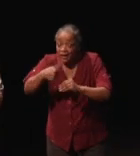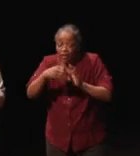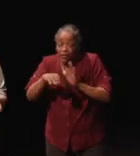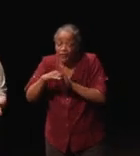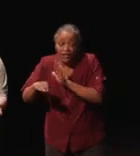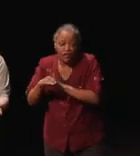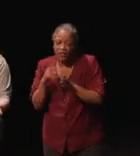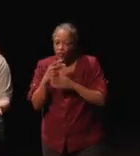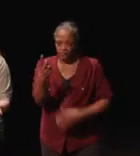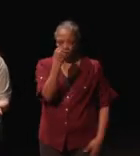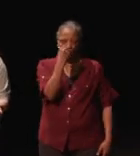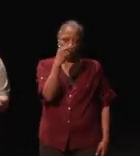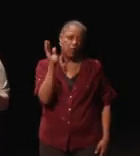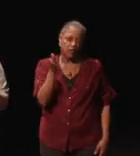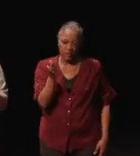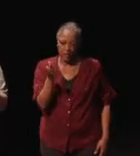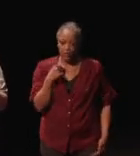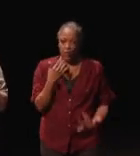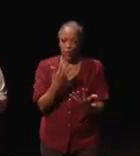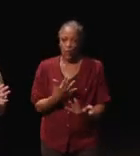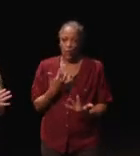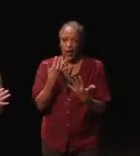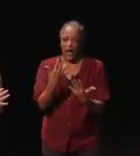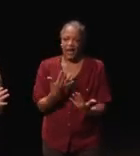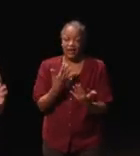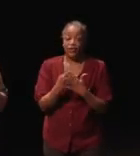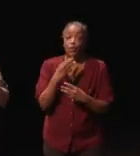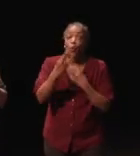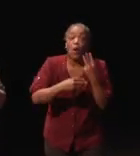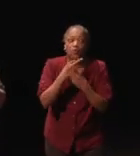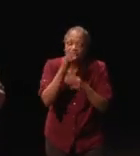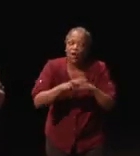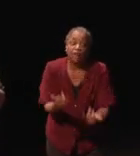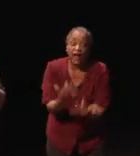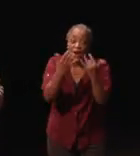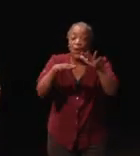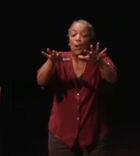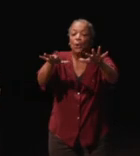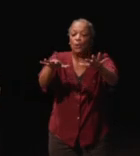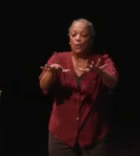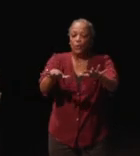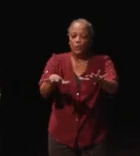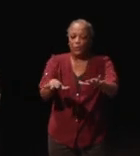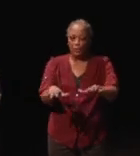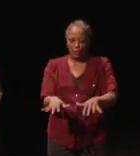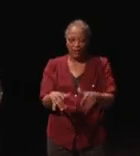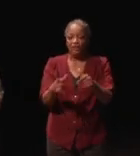So, I waited until the world was not on fire, and at the very first content patch,